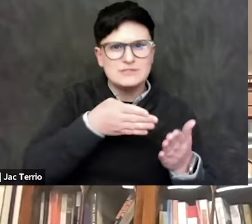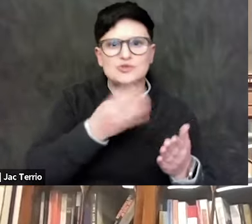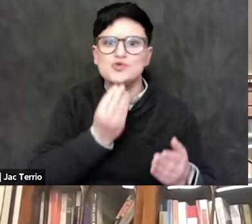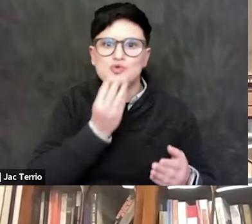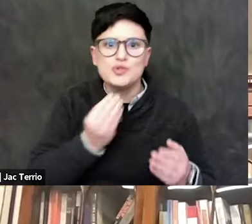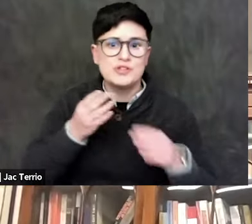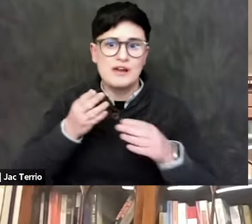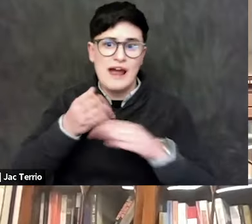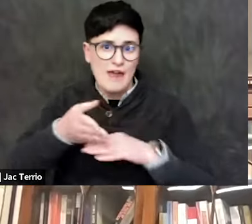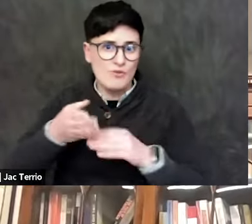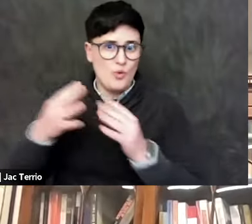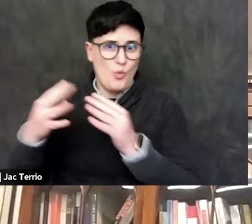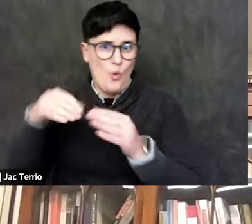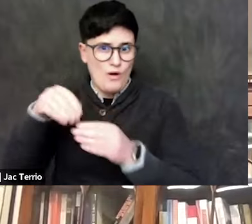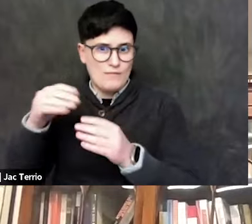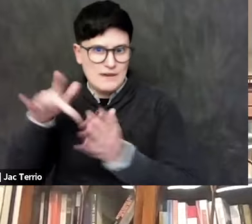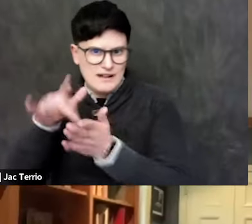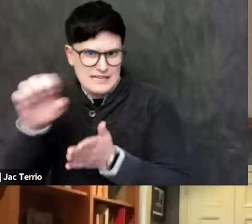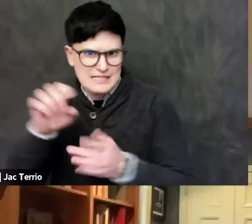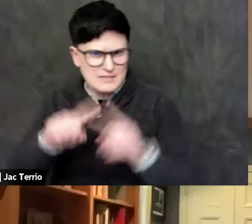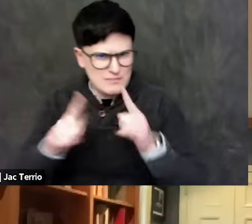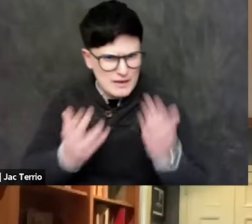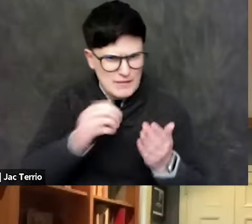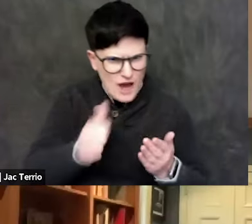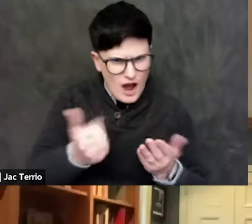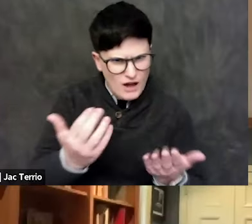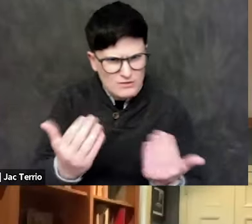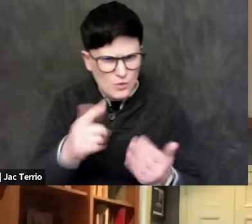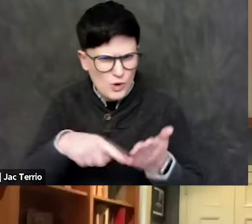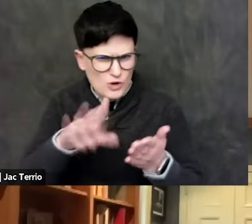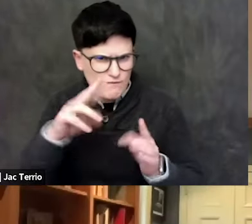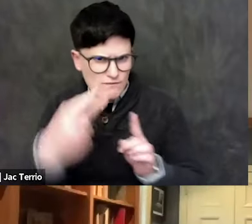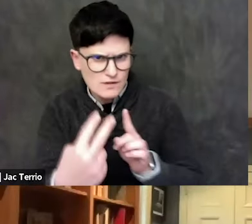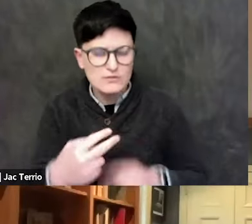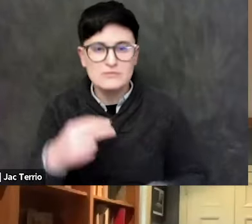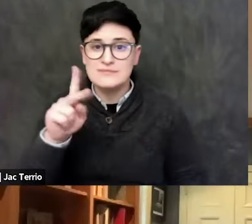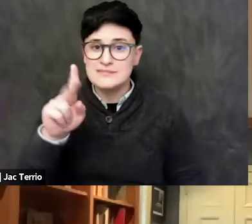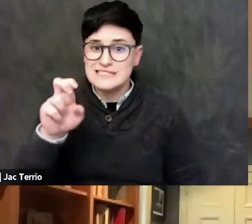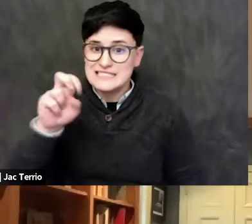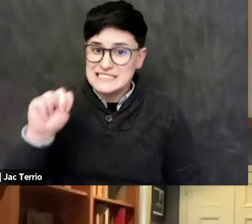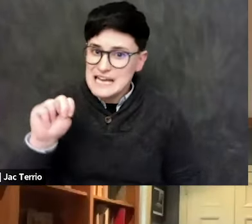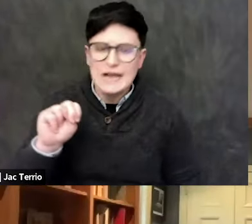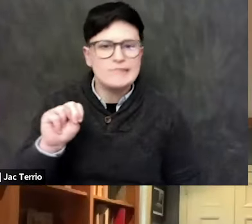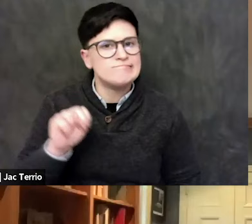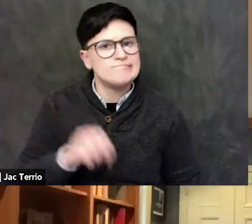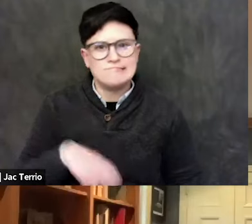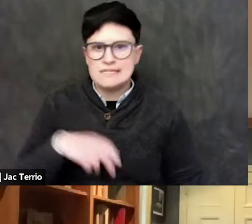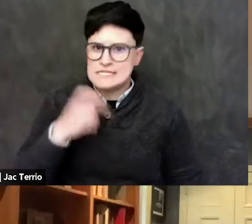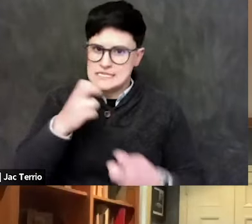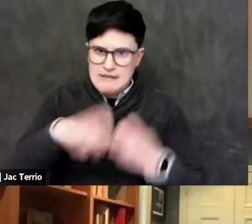I don't know, how do you see things? Well, it's very hard to predict the future. So we're at a moment now in the middle